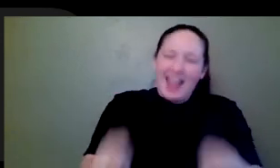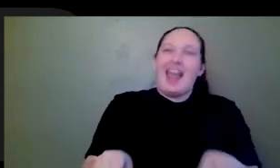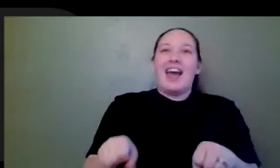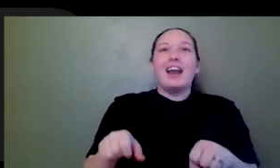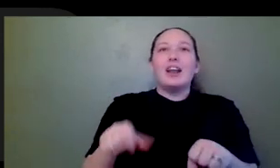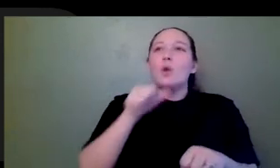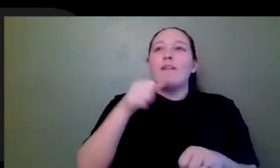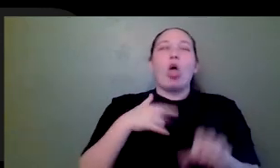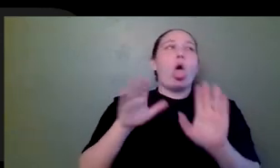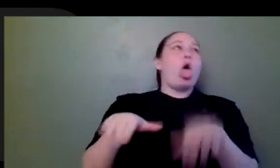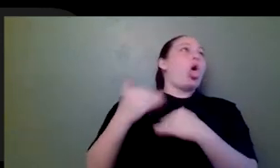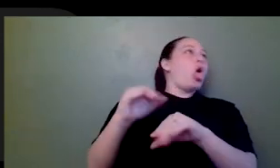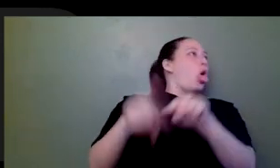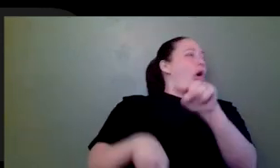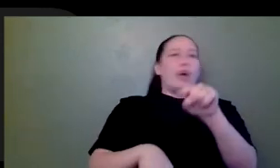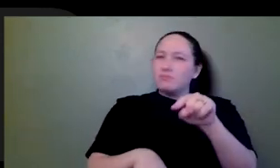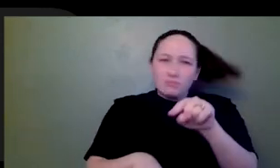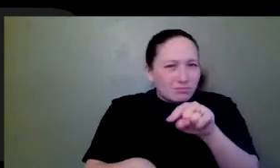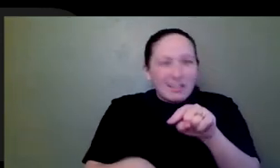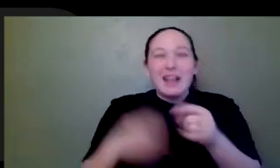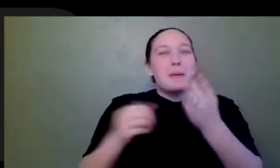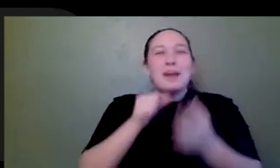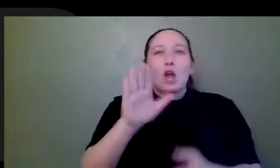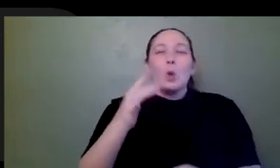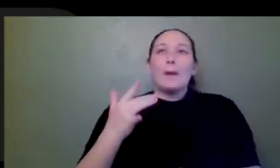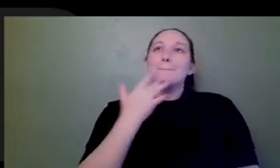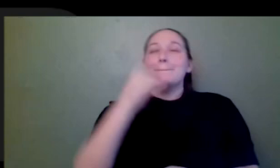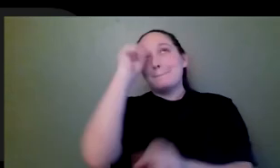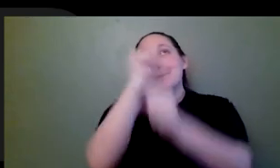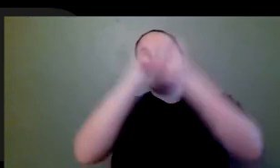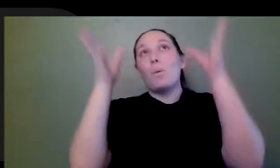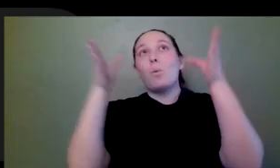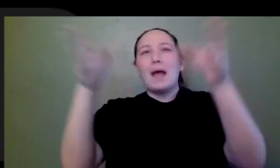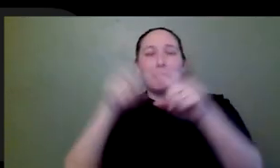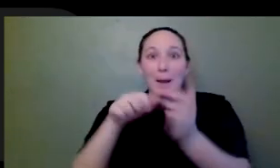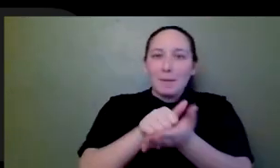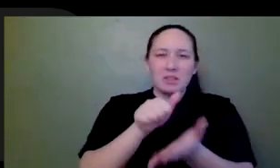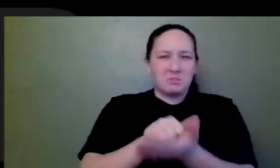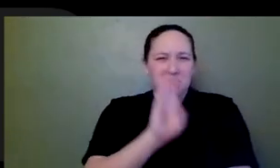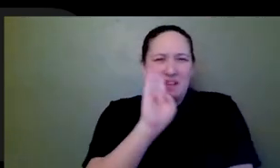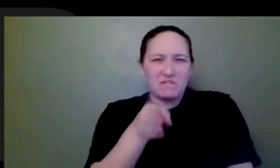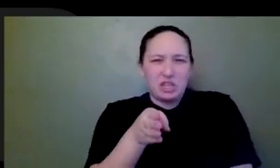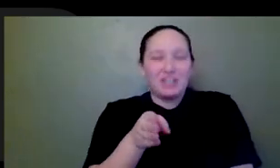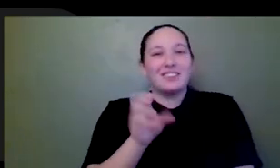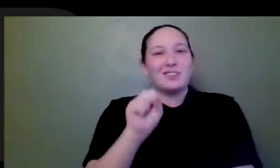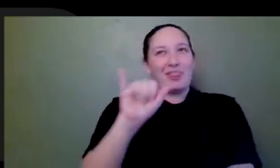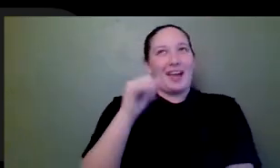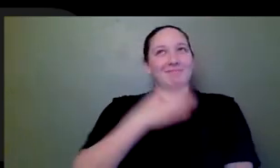can't just means not the ideal way, but not impossible. And so that's that's kind of my philosophy and problem solving moving forward.